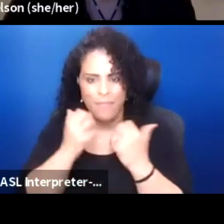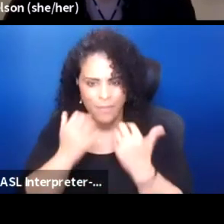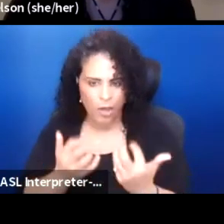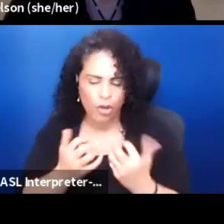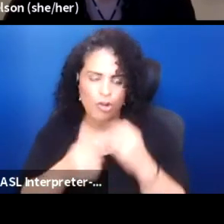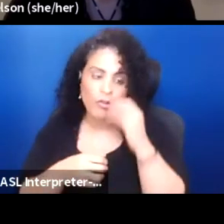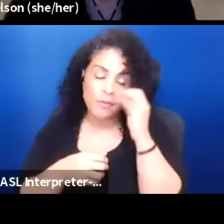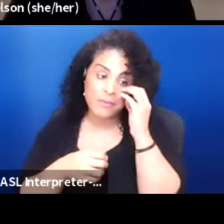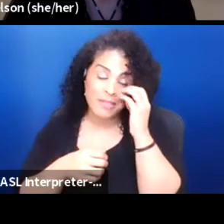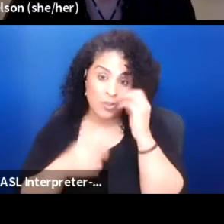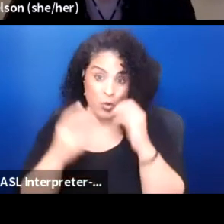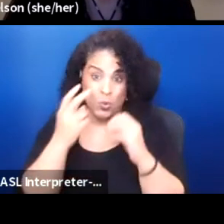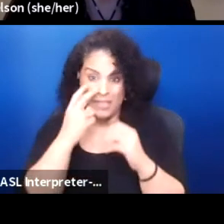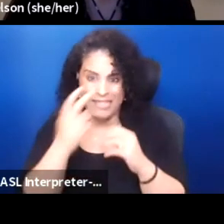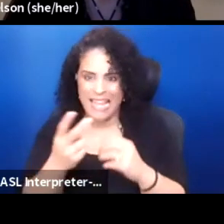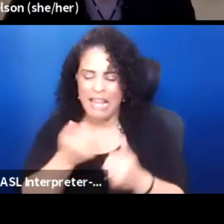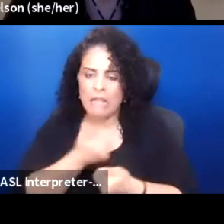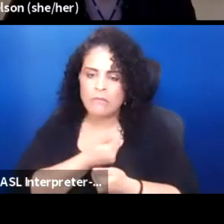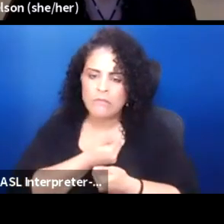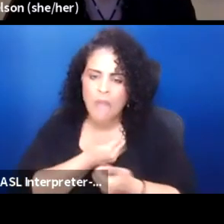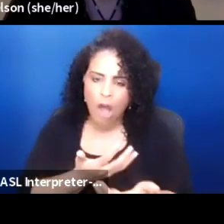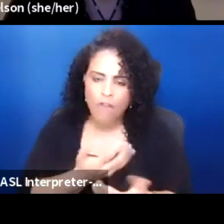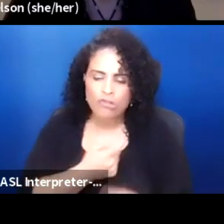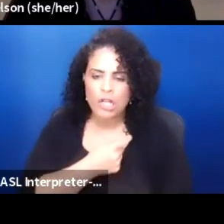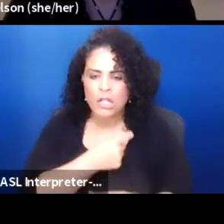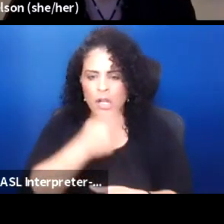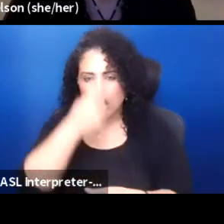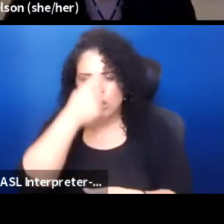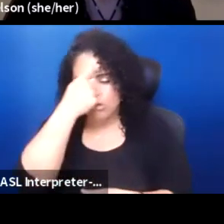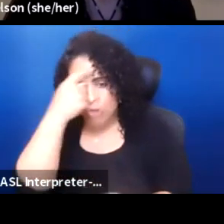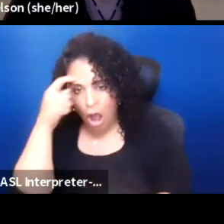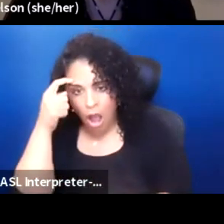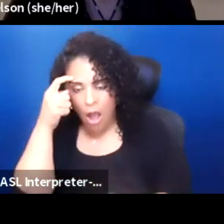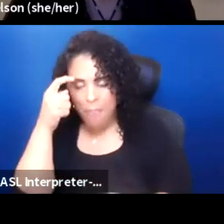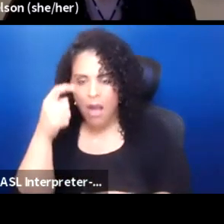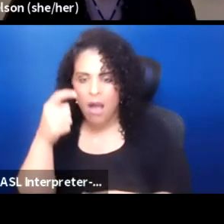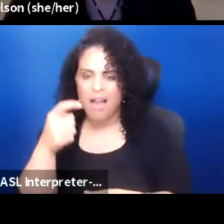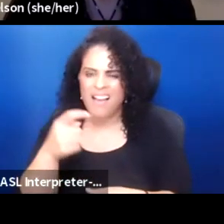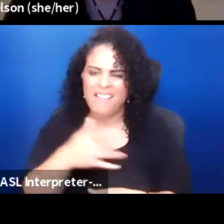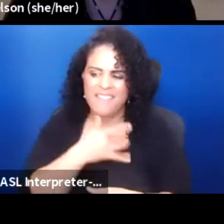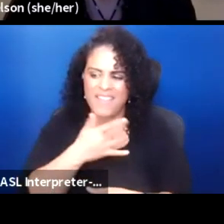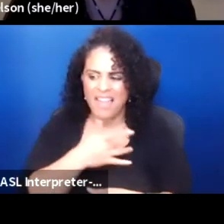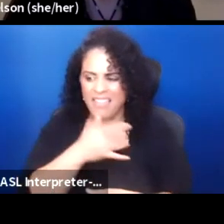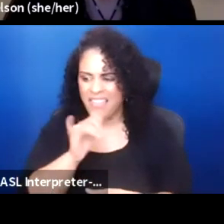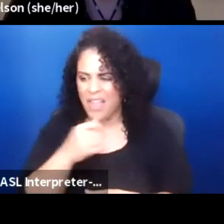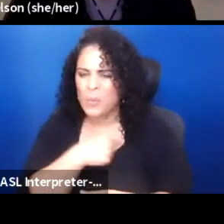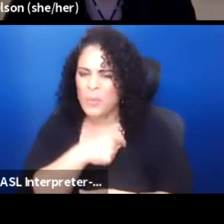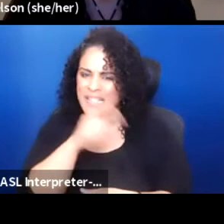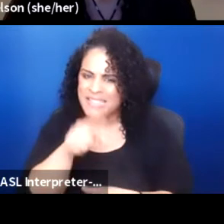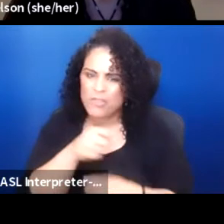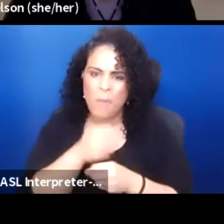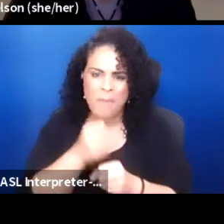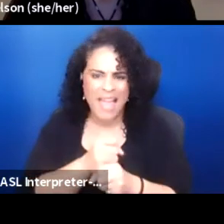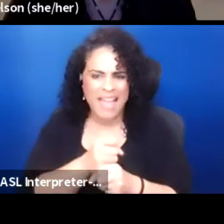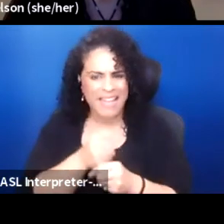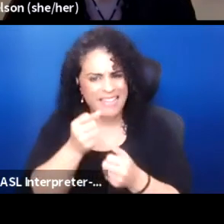just the exhaustion and trauma and this feeling like we need to make a safe space for ourselves then